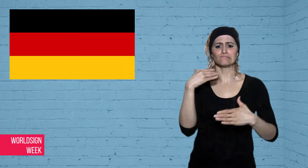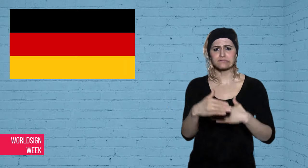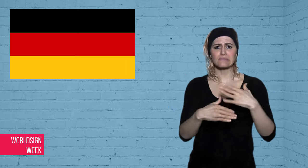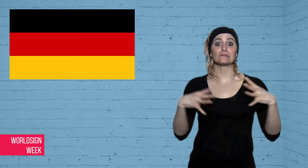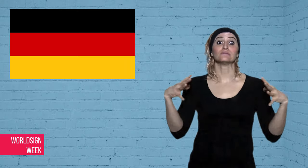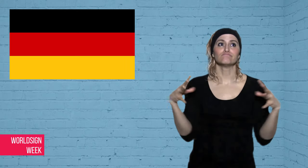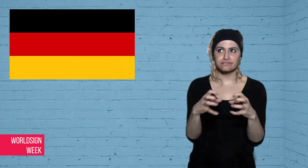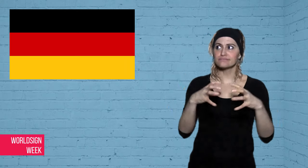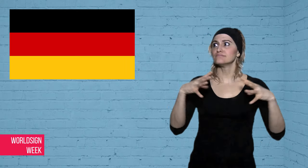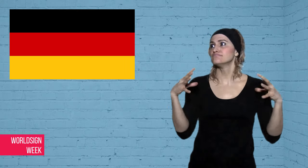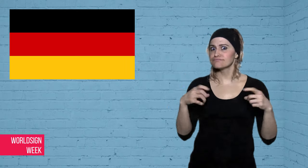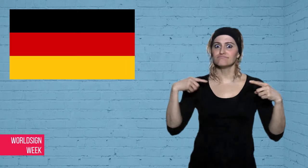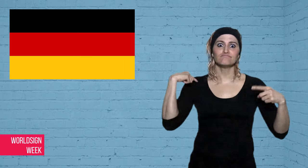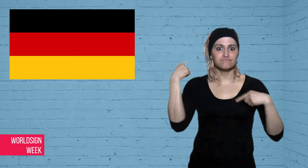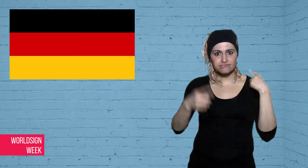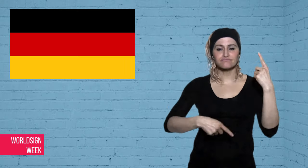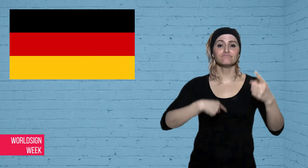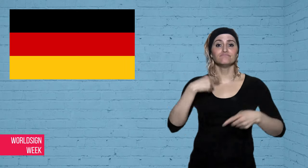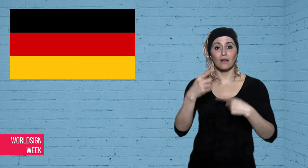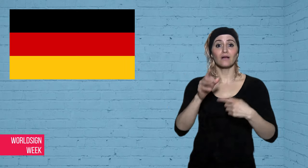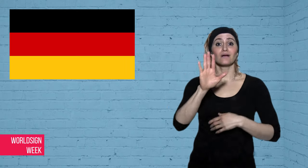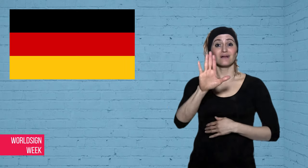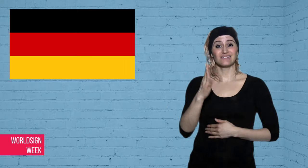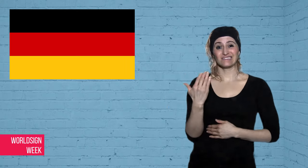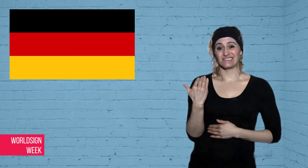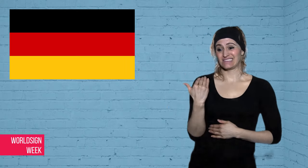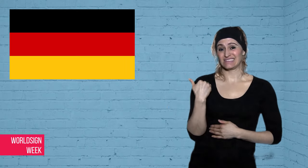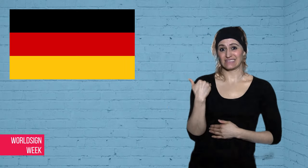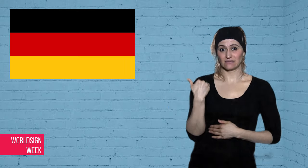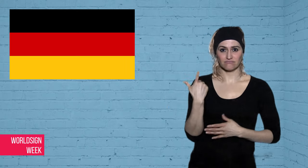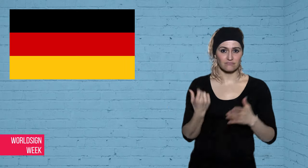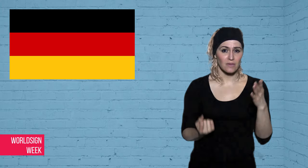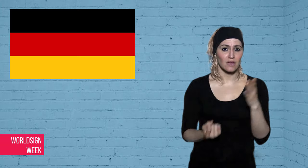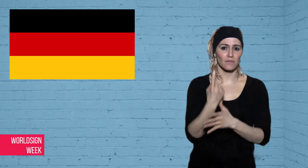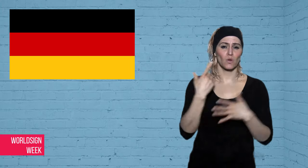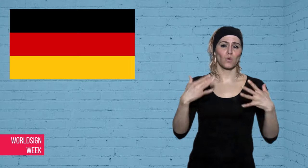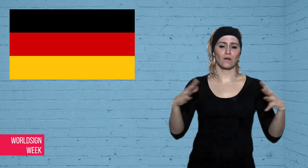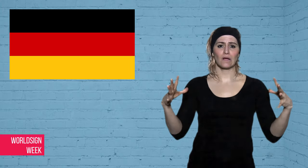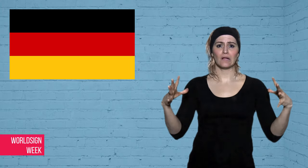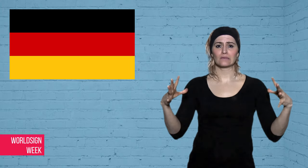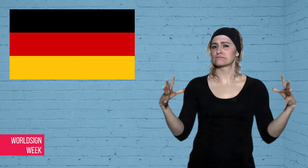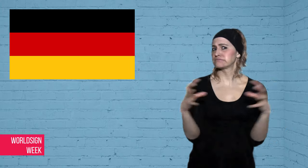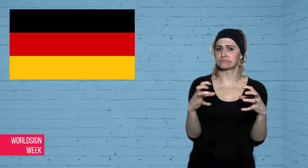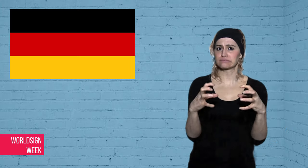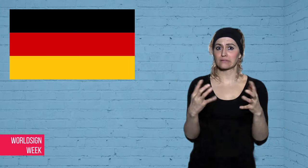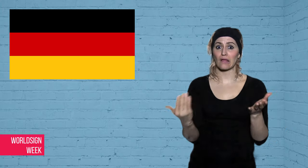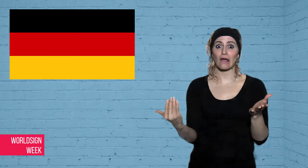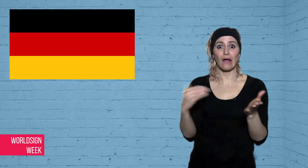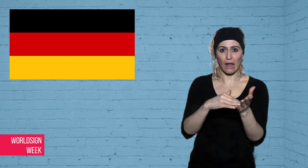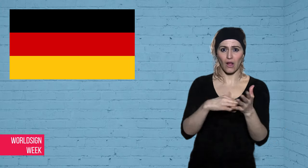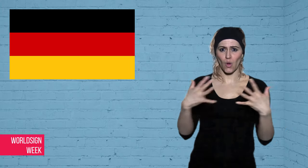would not allow Erdogan in Turkey to